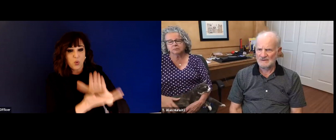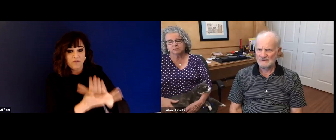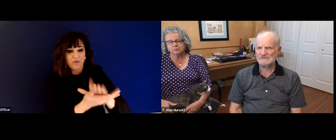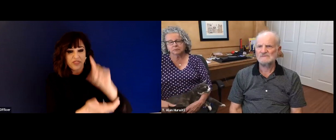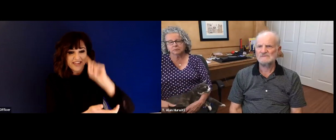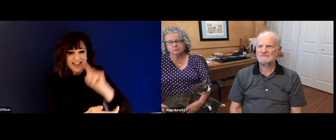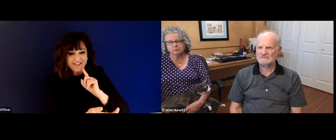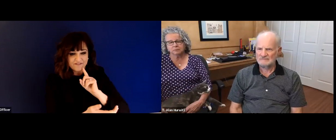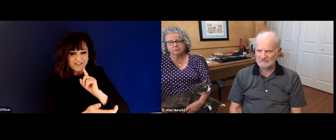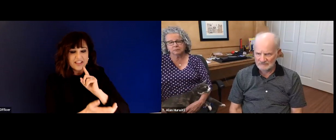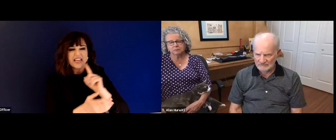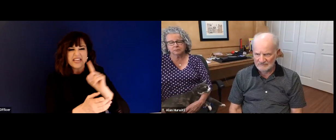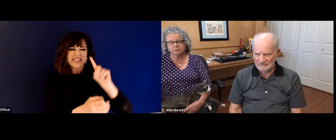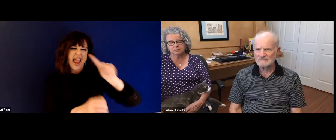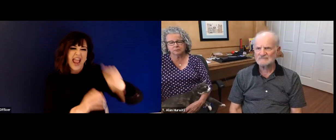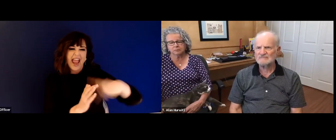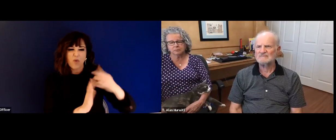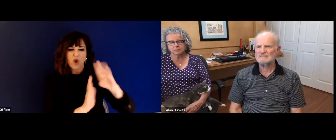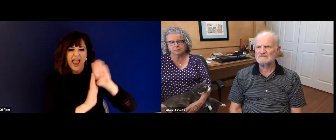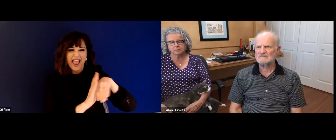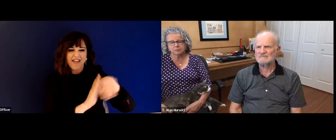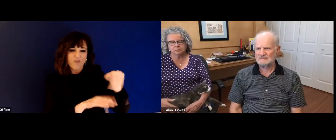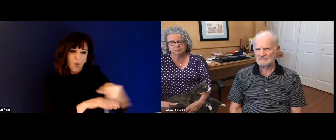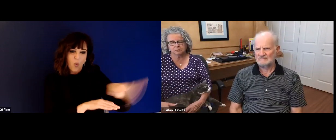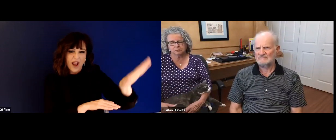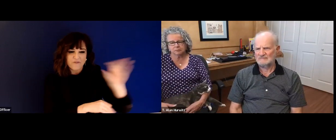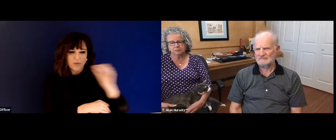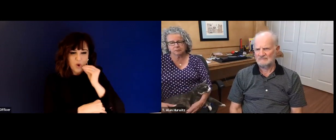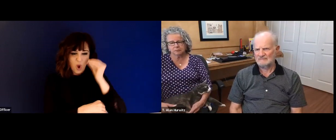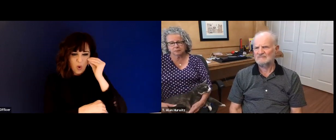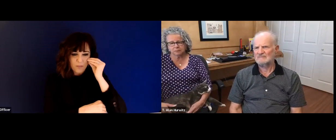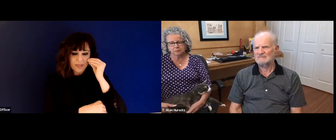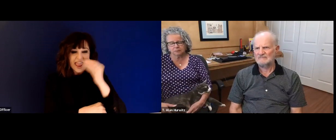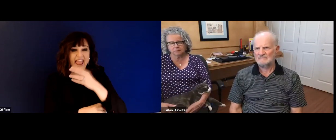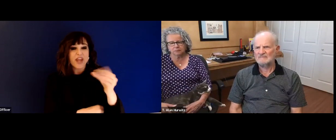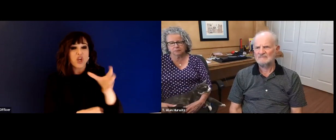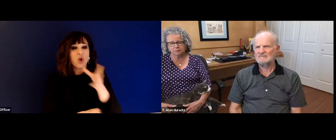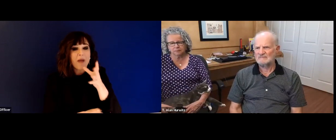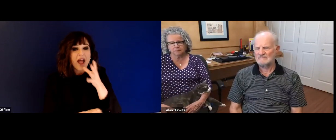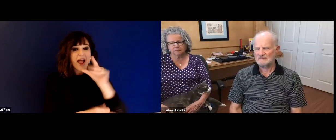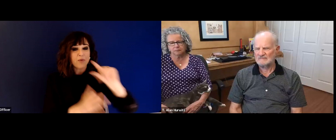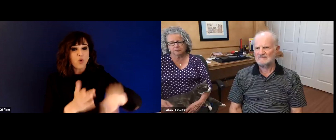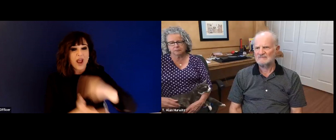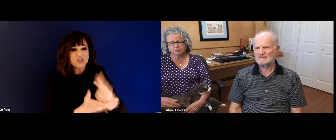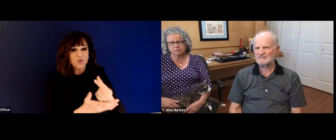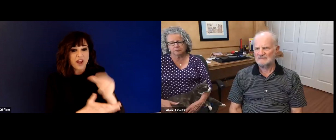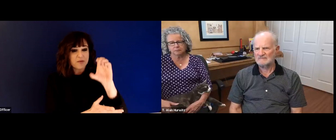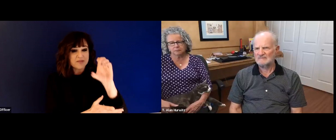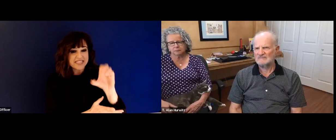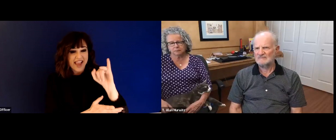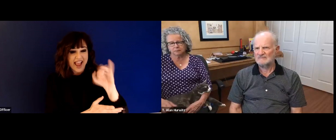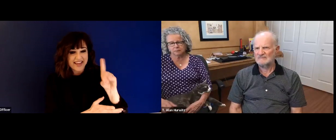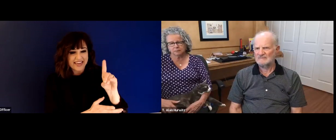for the answering the first question. So the second question is that your father graduated from the Iowa School for the